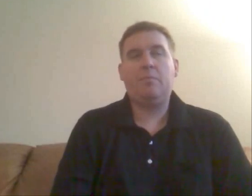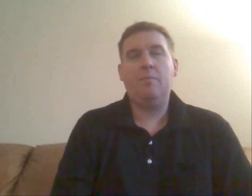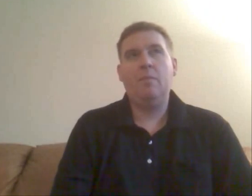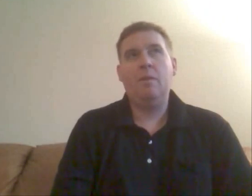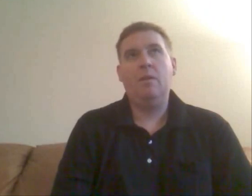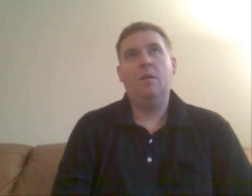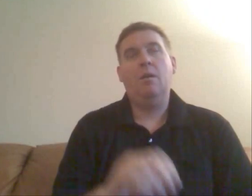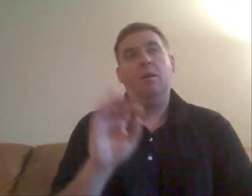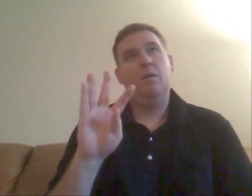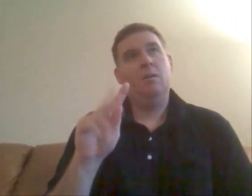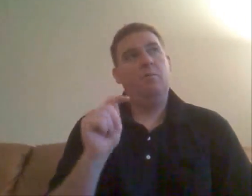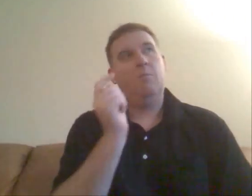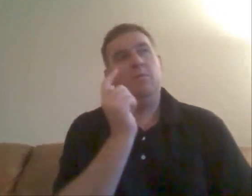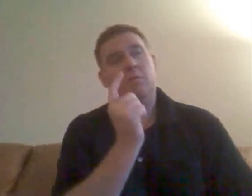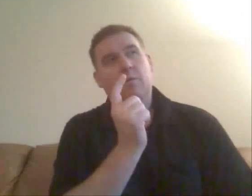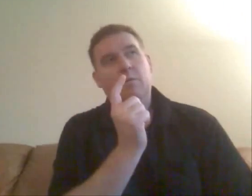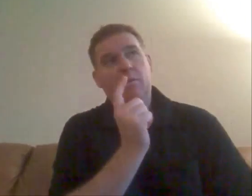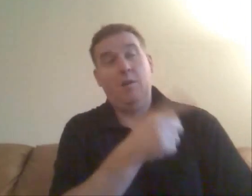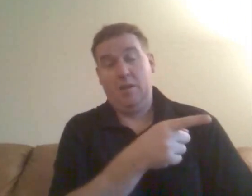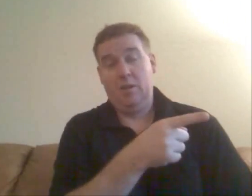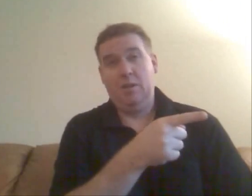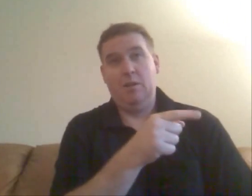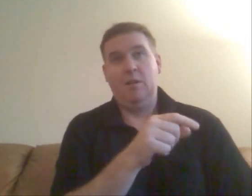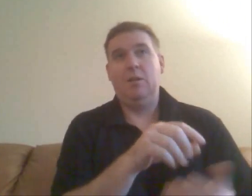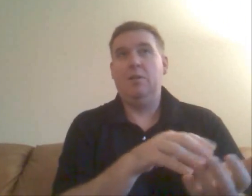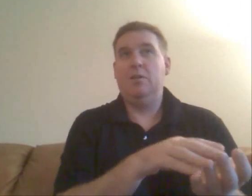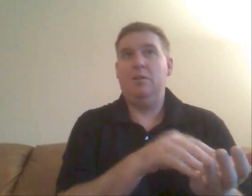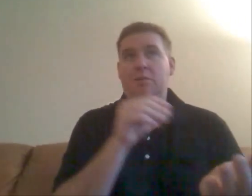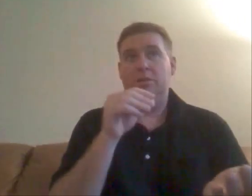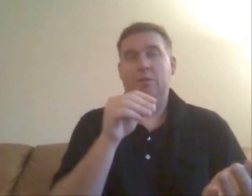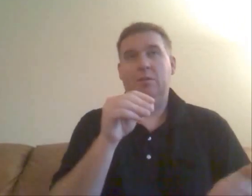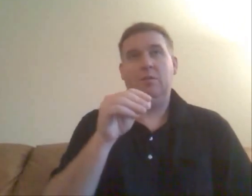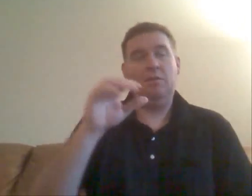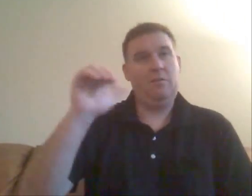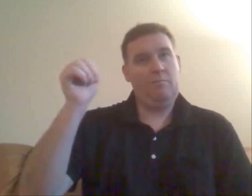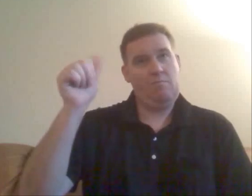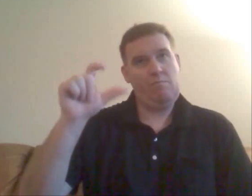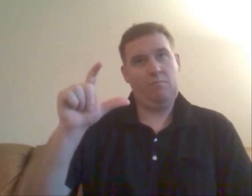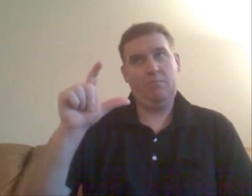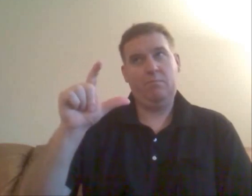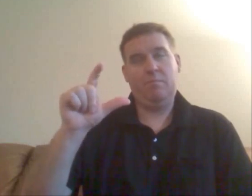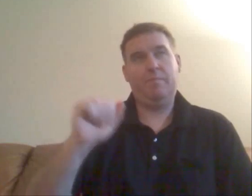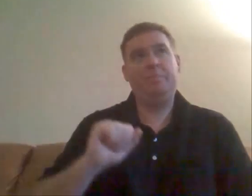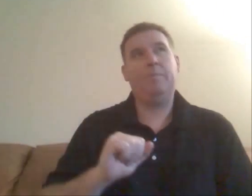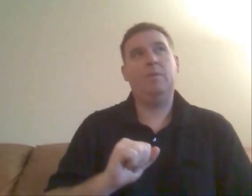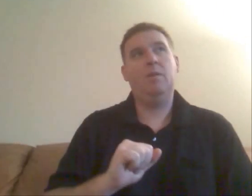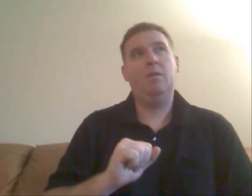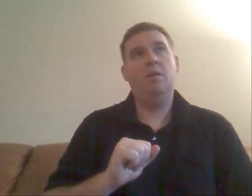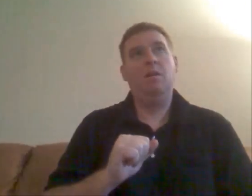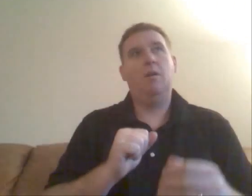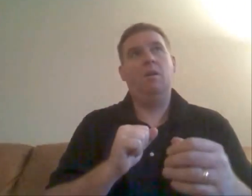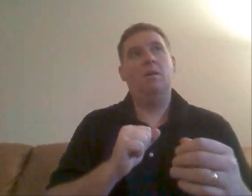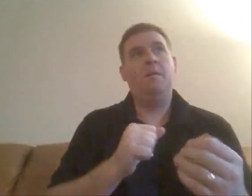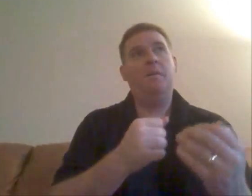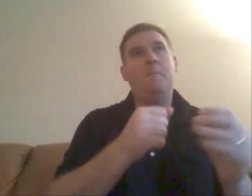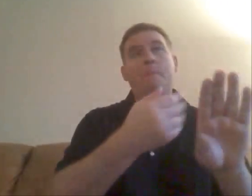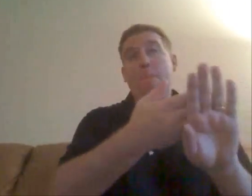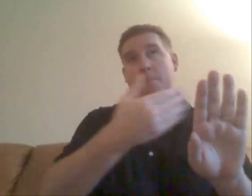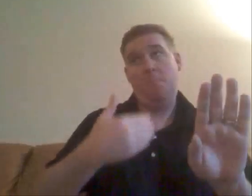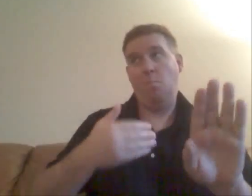But the woman learned ASL before he became hard of hearing.